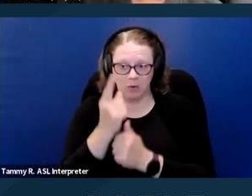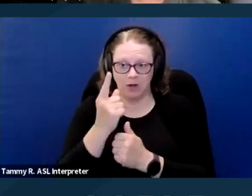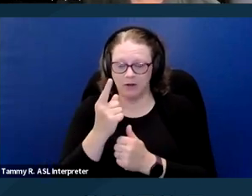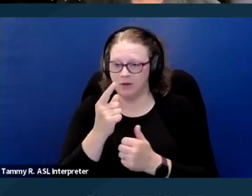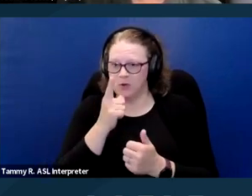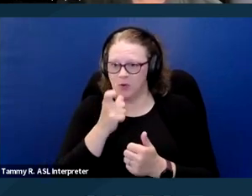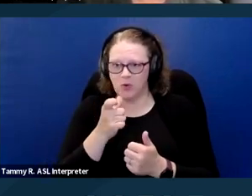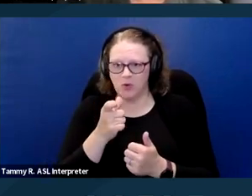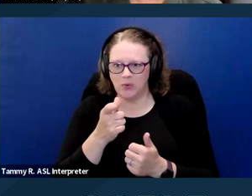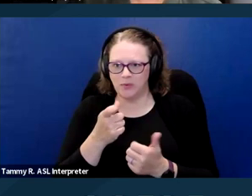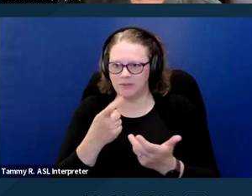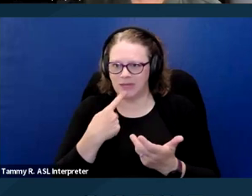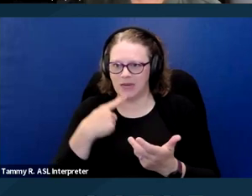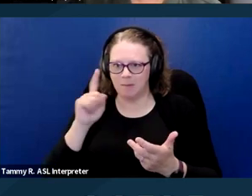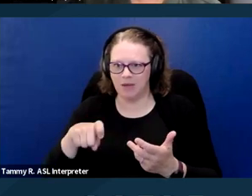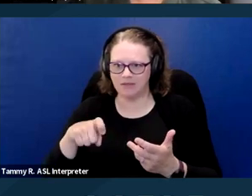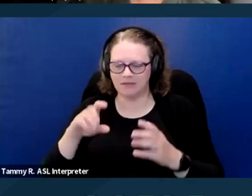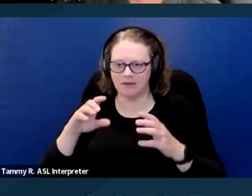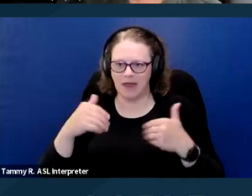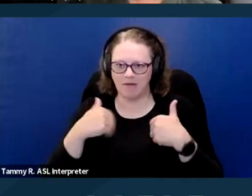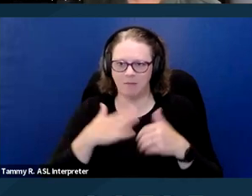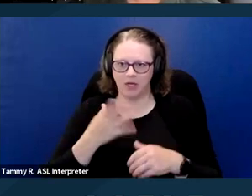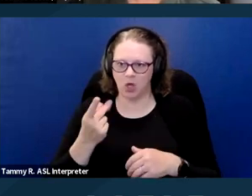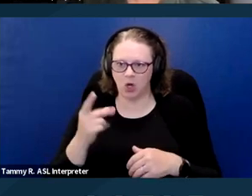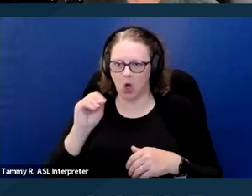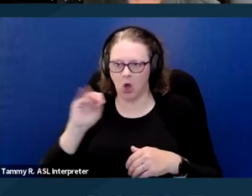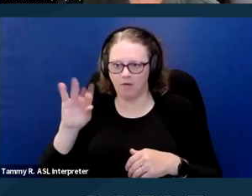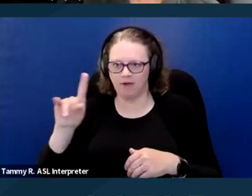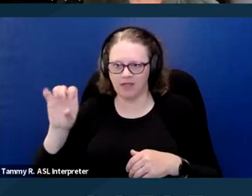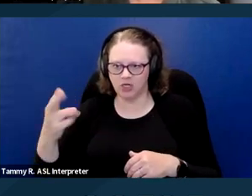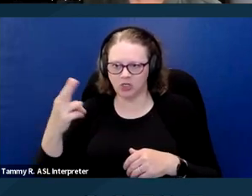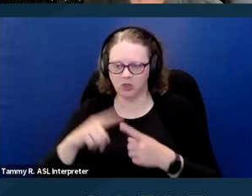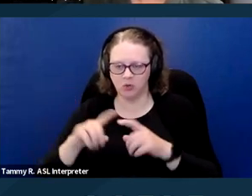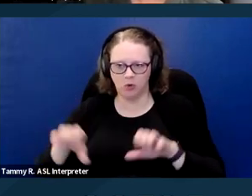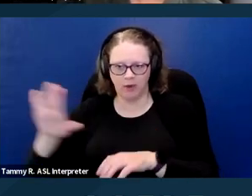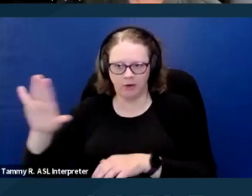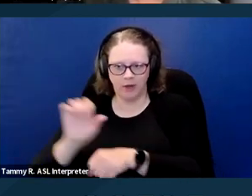to provide tasks that are necessary. But if a dog does need to be off leash